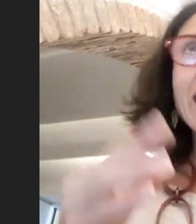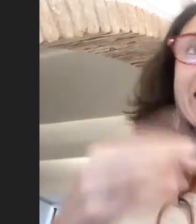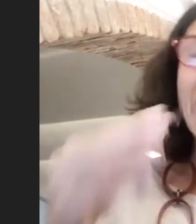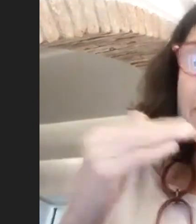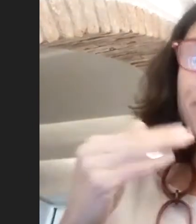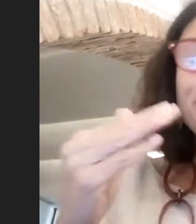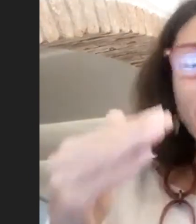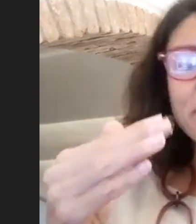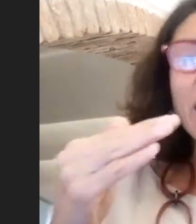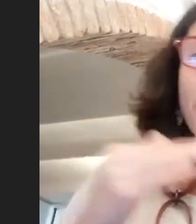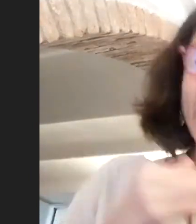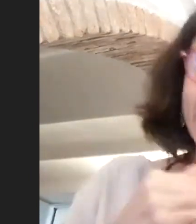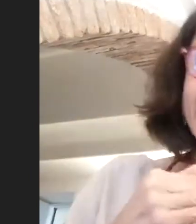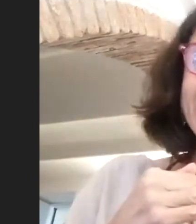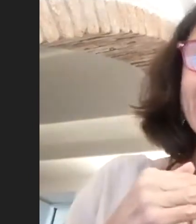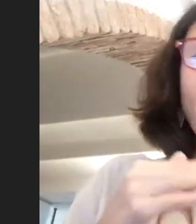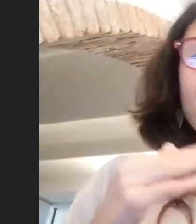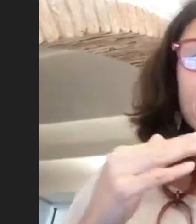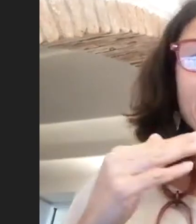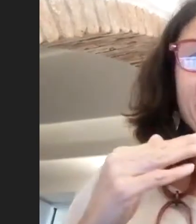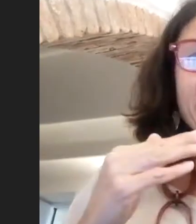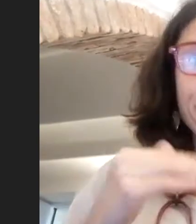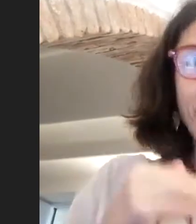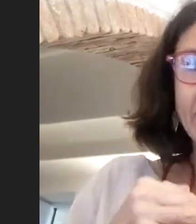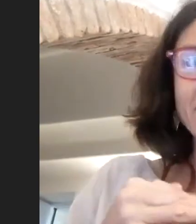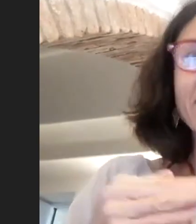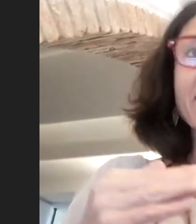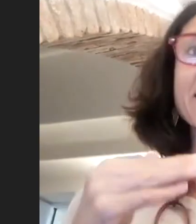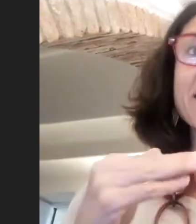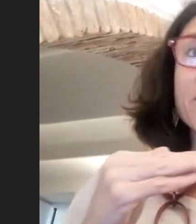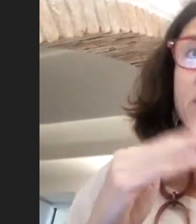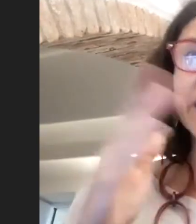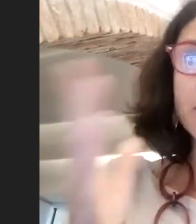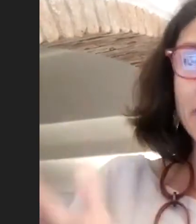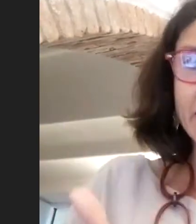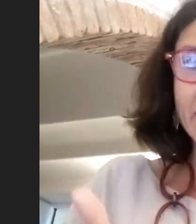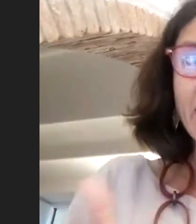It came from the awareness of the fact that sustainability